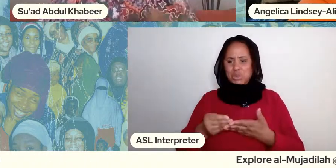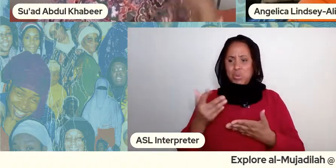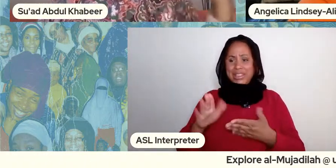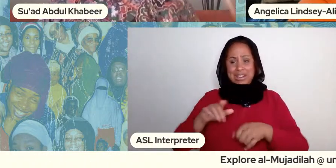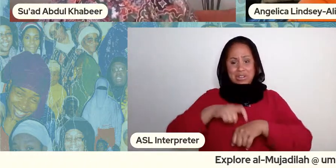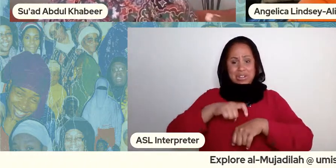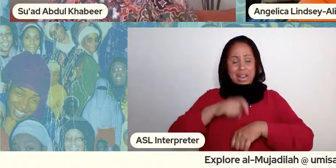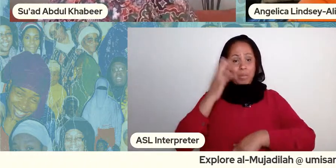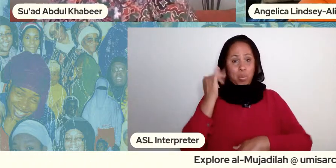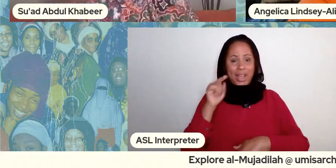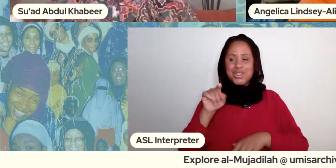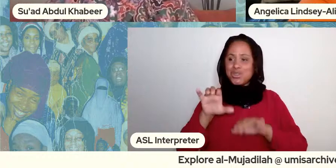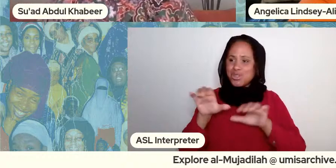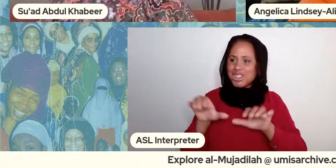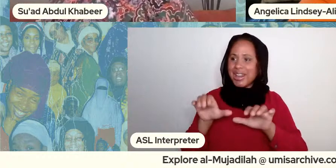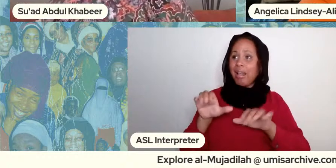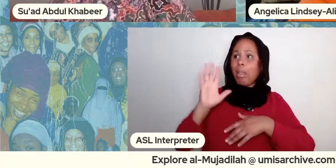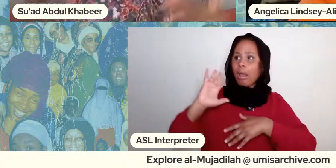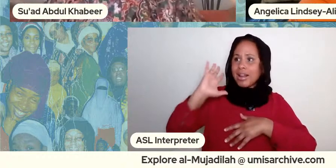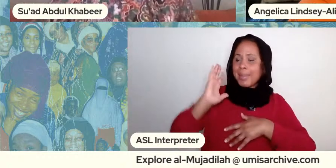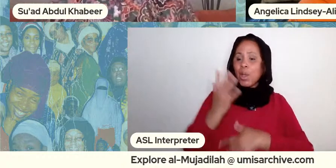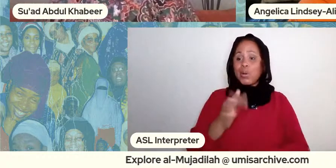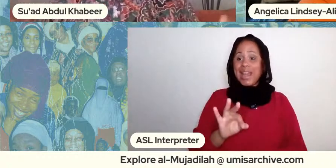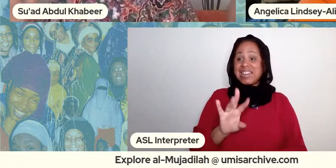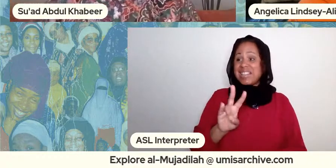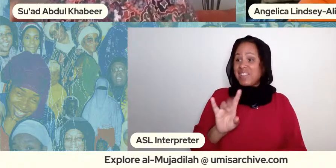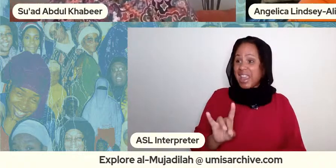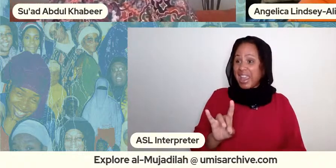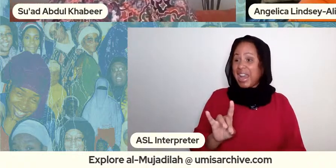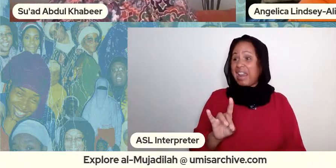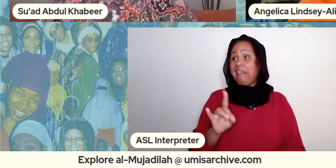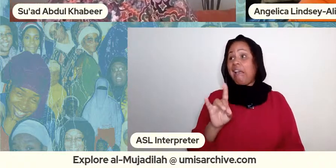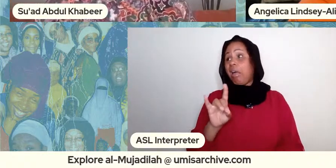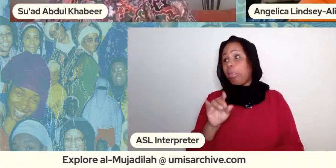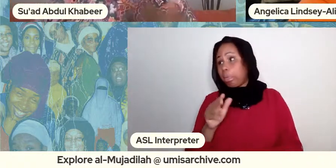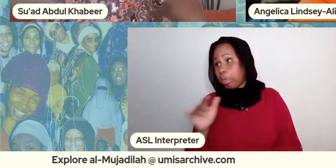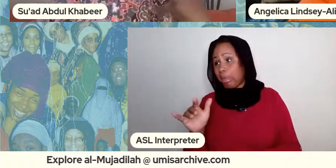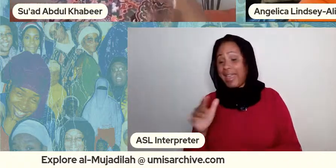you did this in 78 you did it in 88 we're in 98 to let it go you know and i thought you